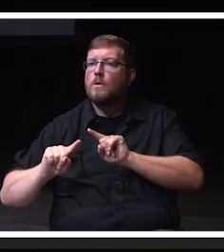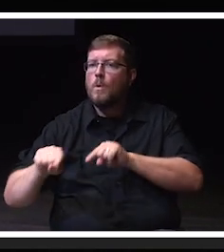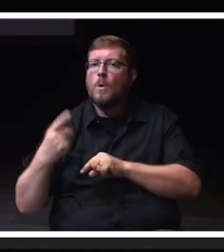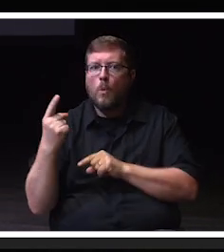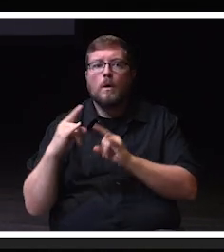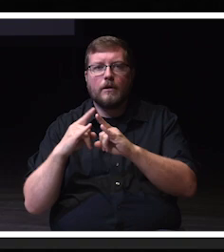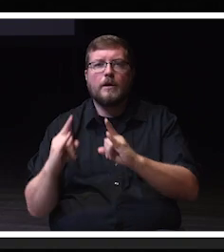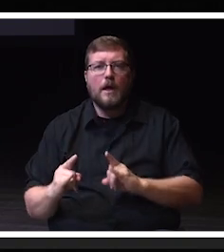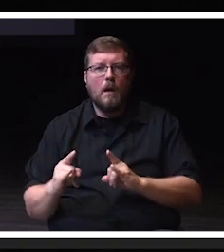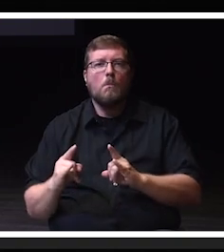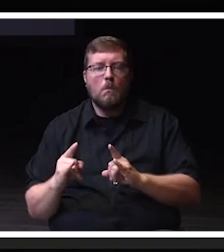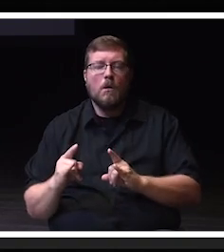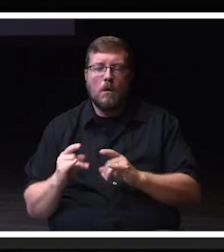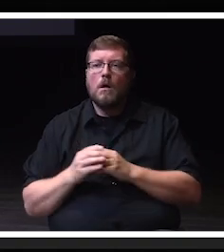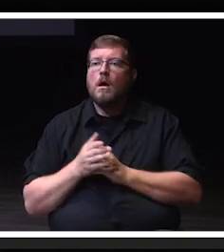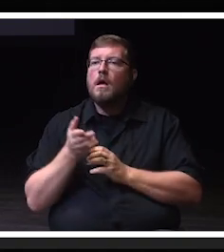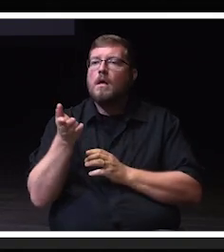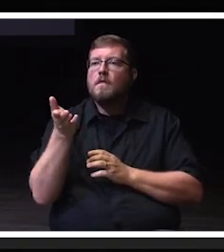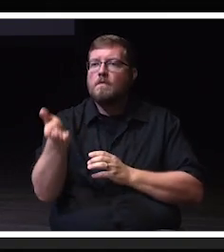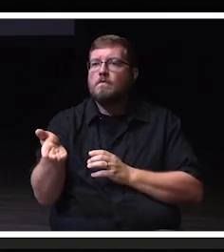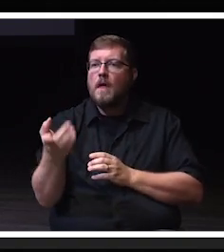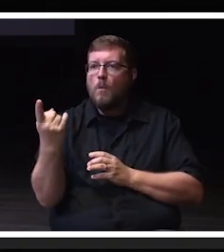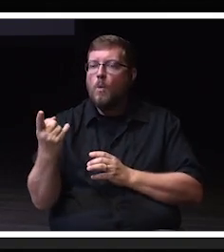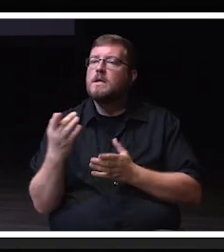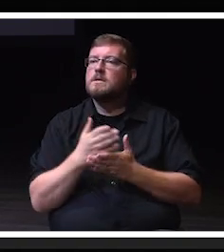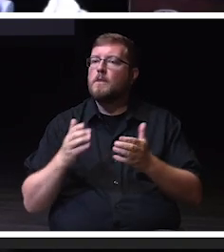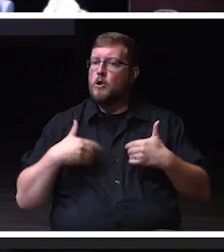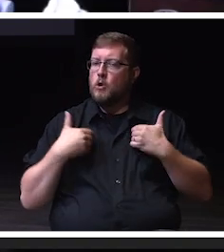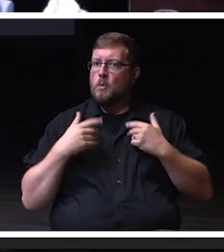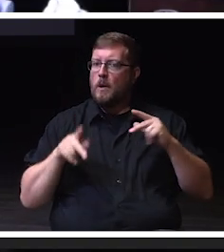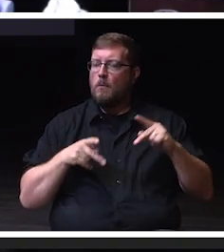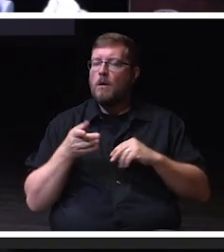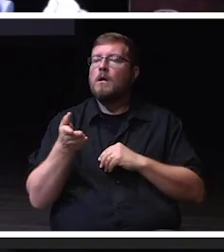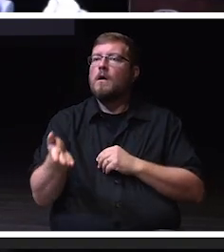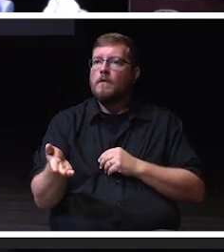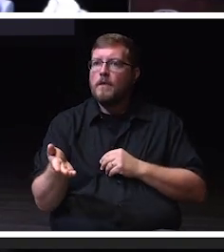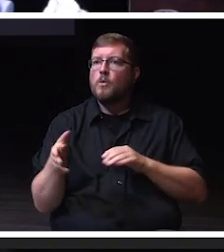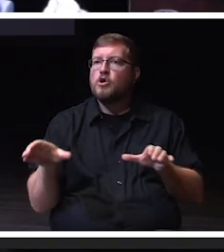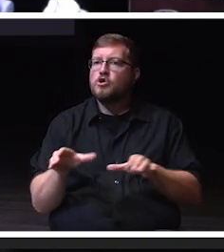where some of the, the youth were doing a performance, and,